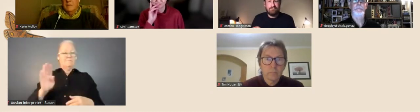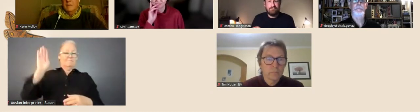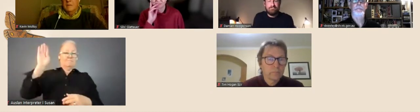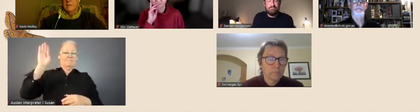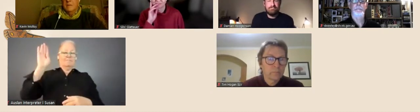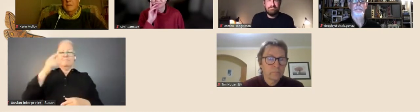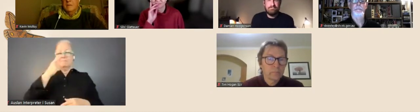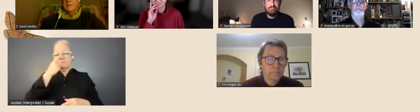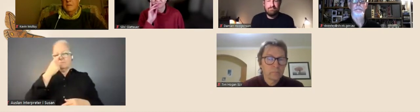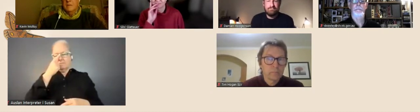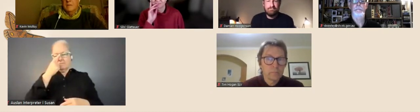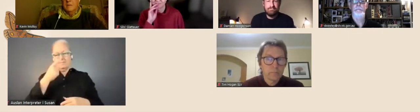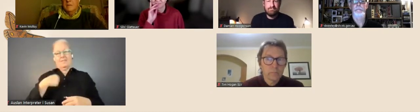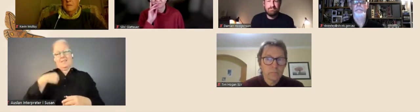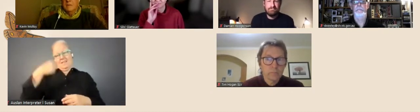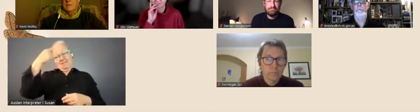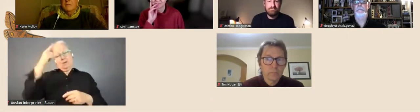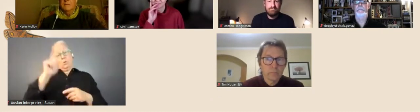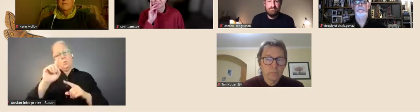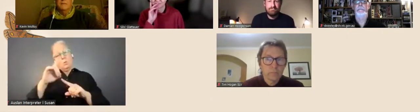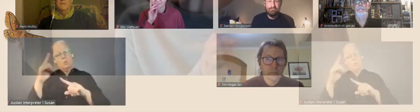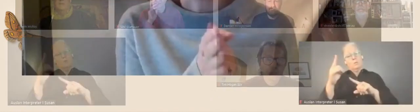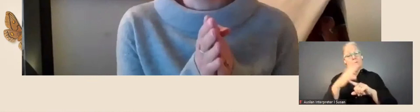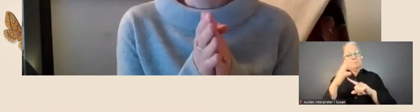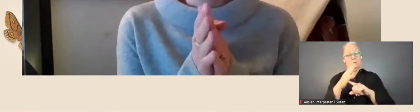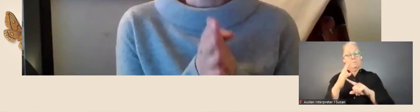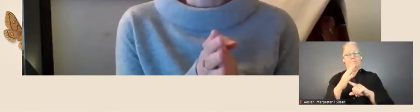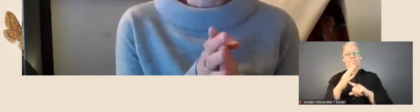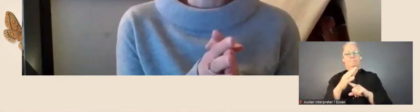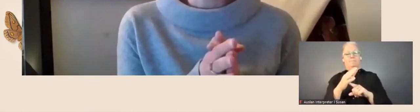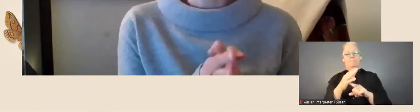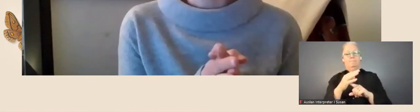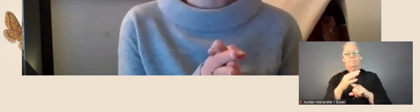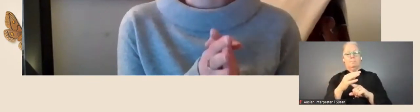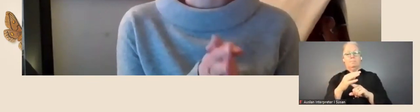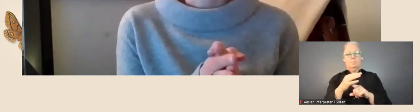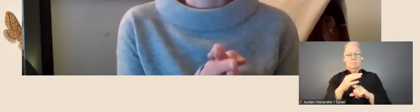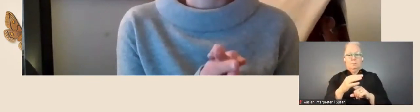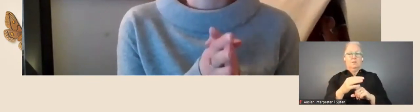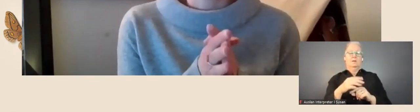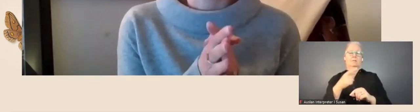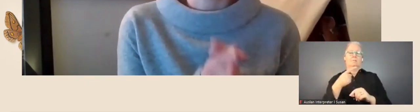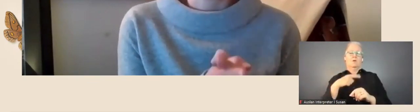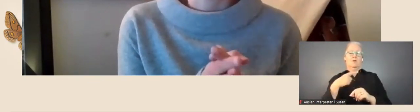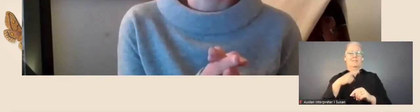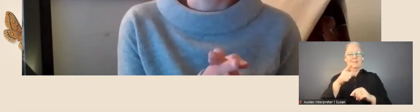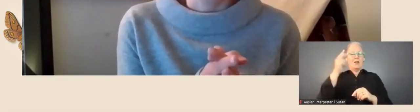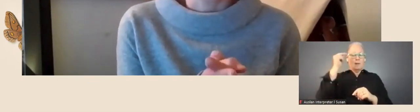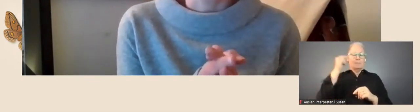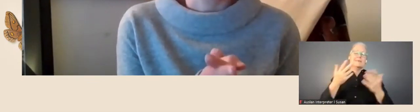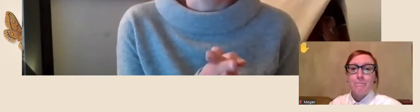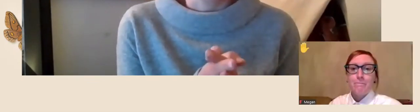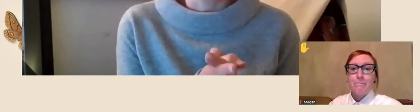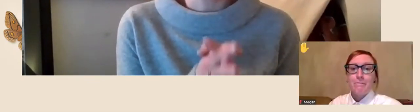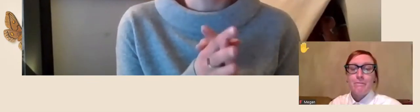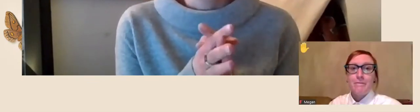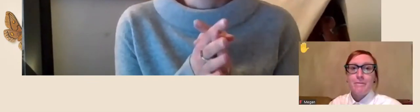I think what's really important to say here is, although the Library is unfortunately physically closed at the moment,